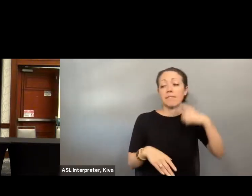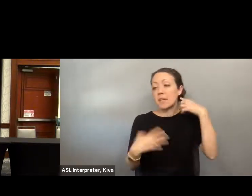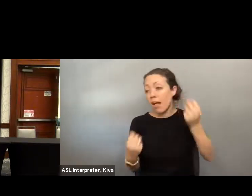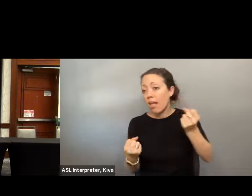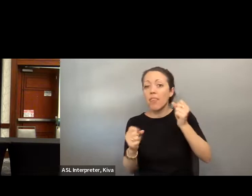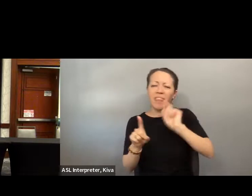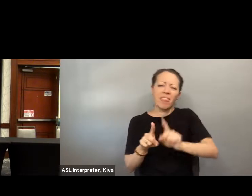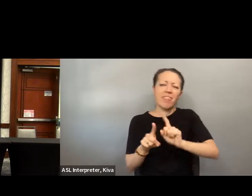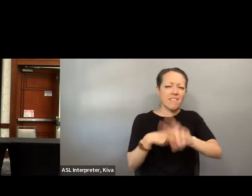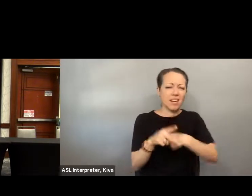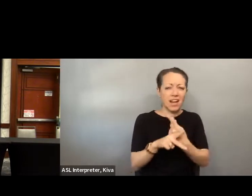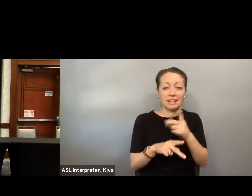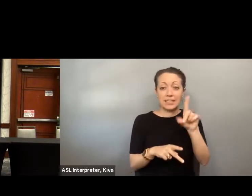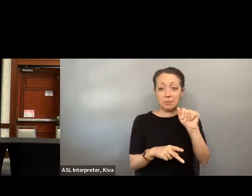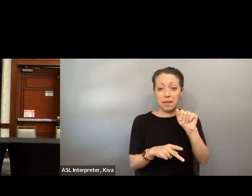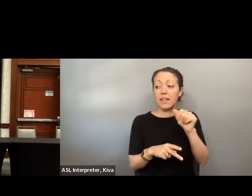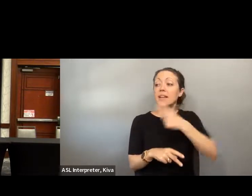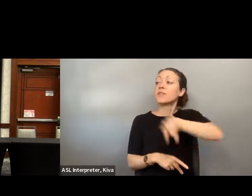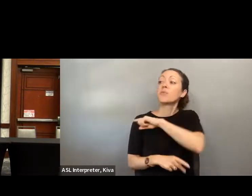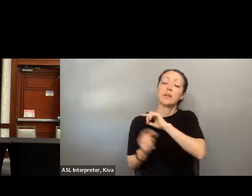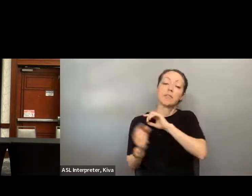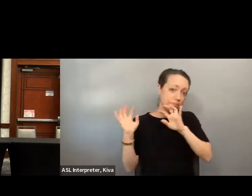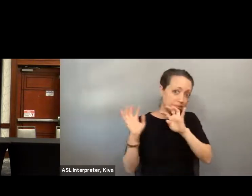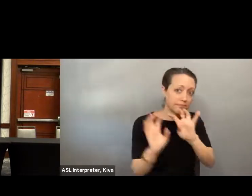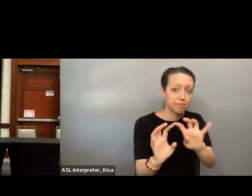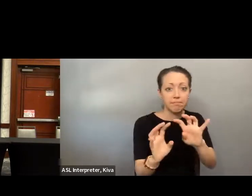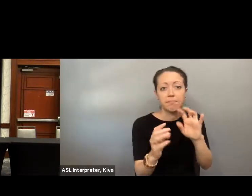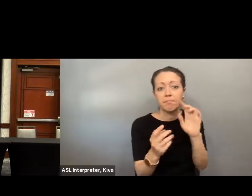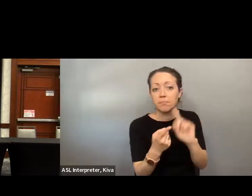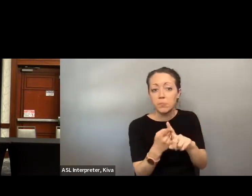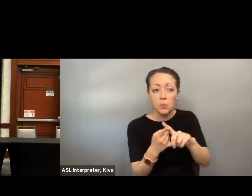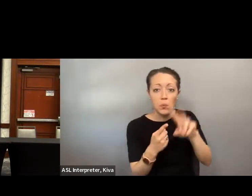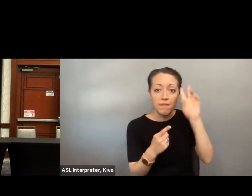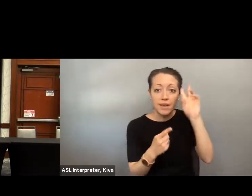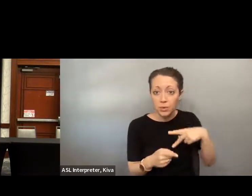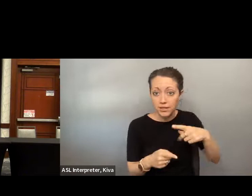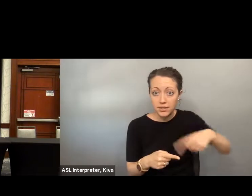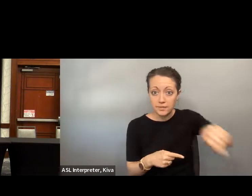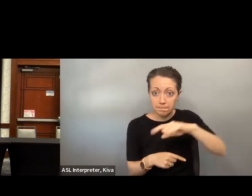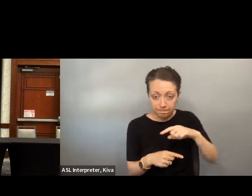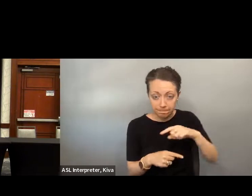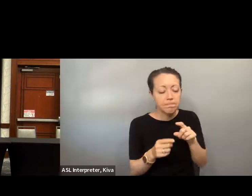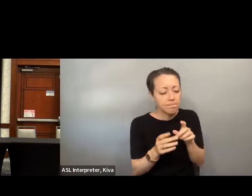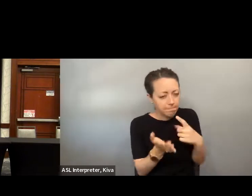disabilities, visual disabilities, developmental disabilities,